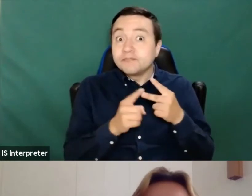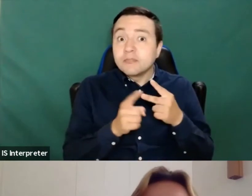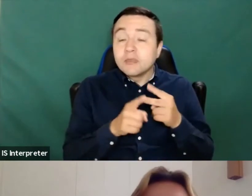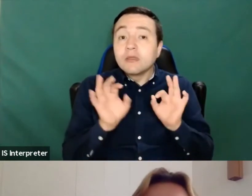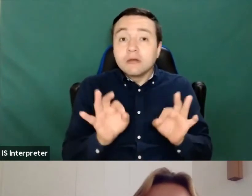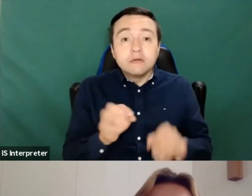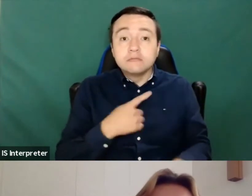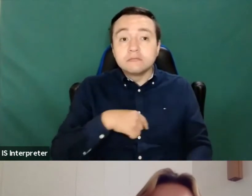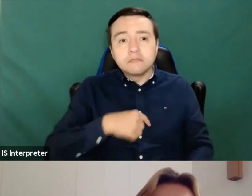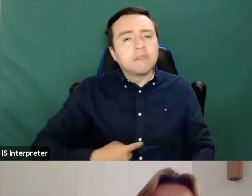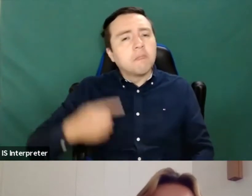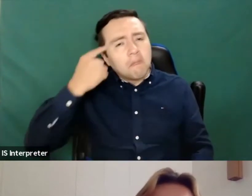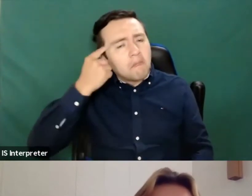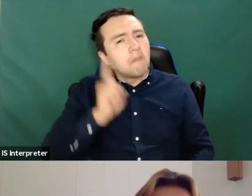thought of in the beginning.